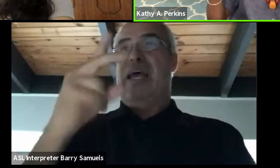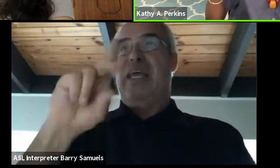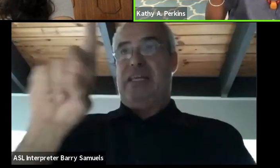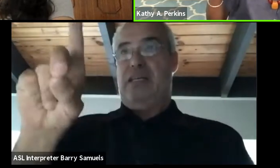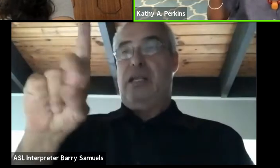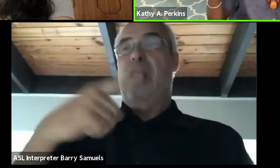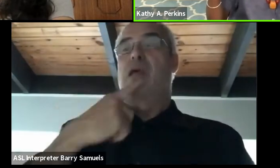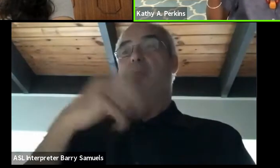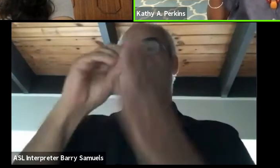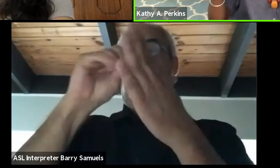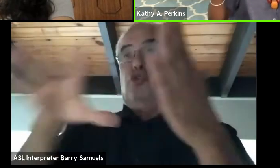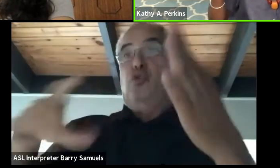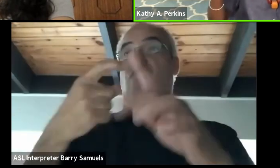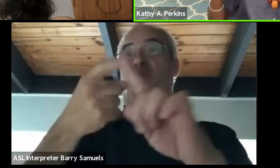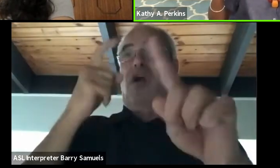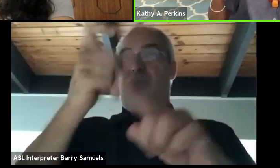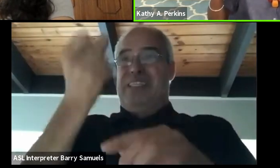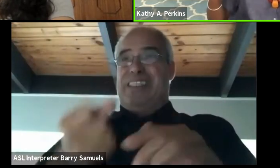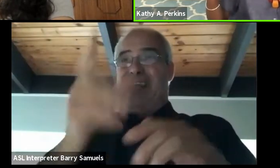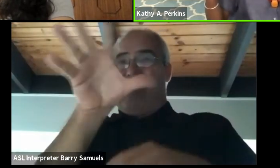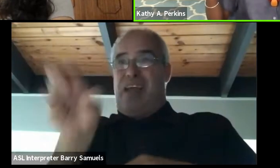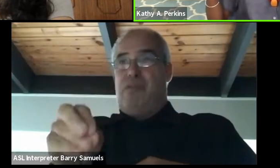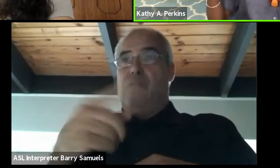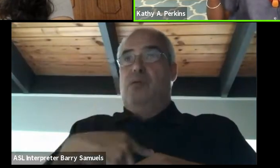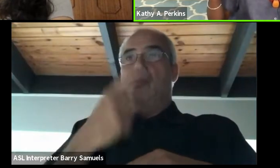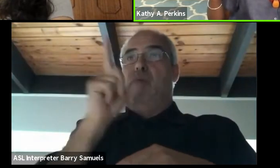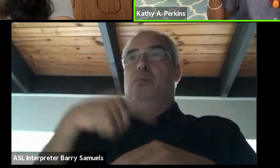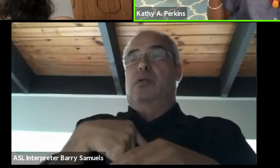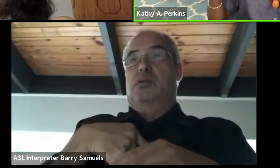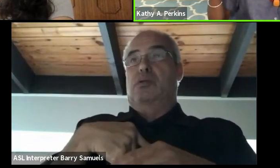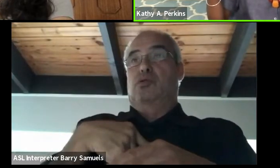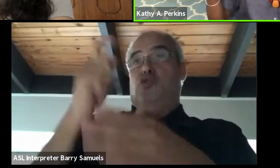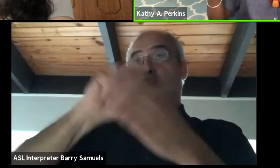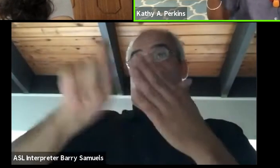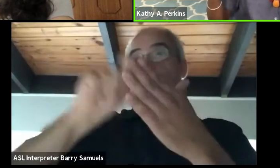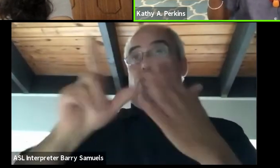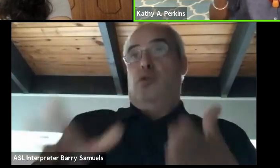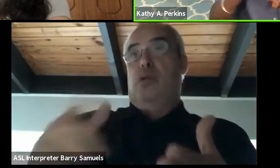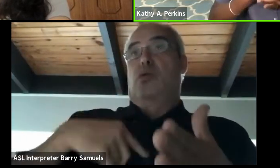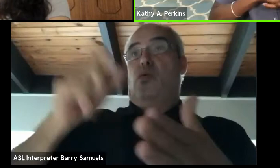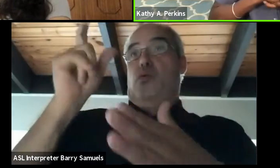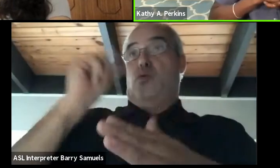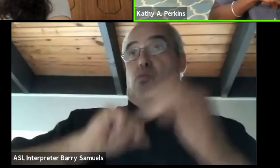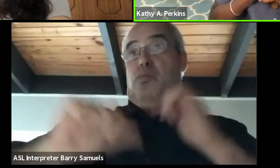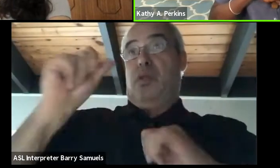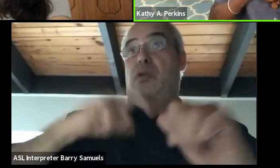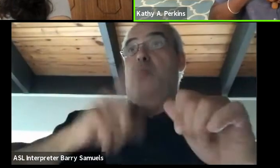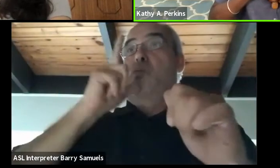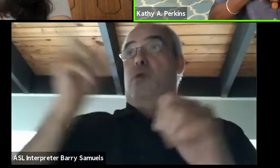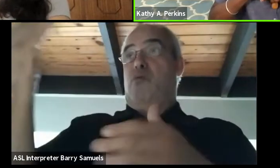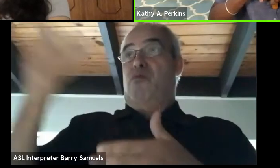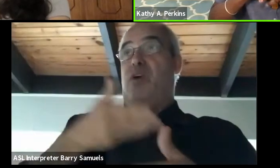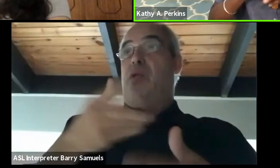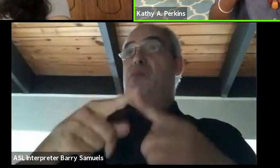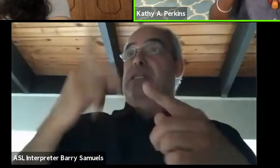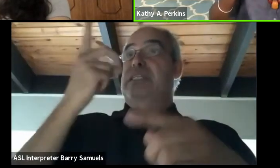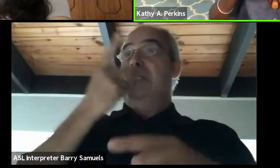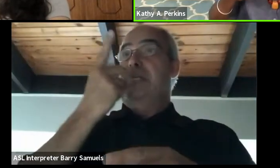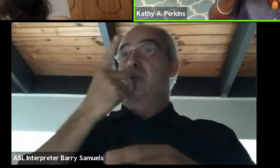from South Africa, they were exile journalists and writers. And so she would have them over for dinner and I would meet them